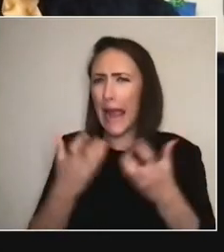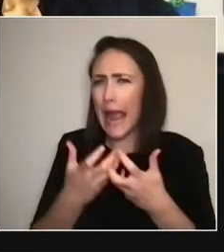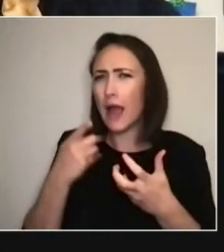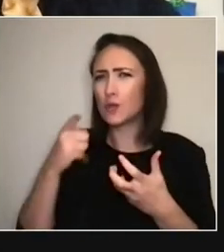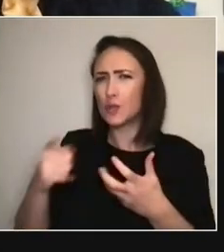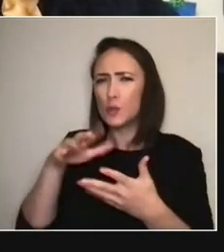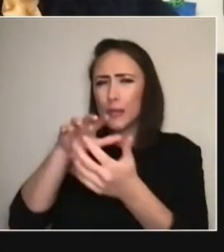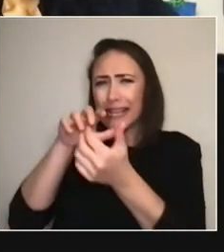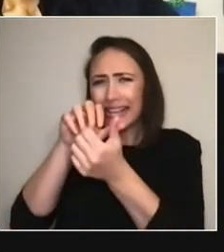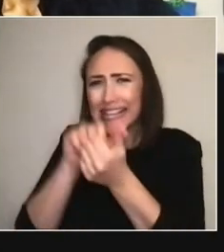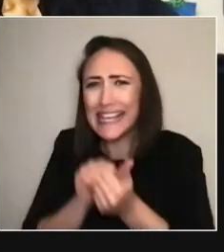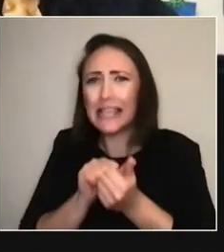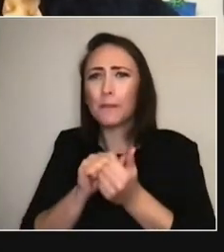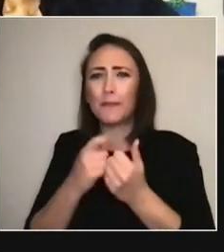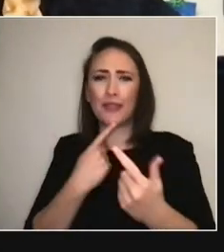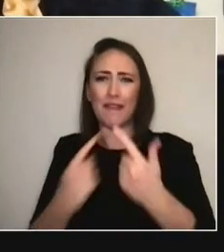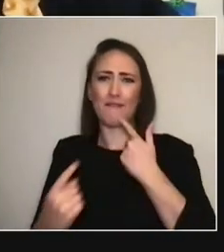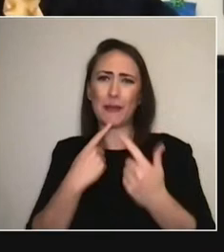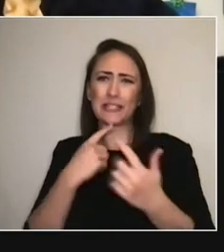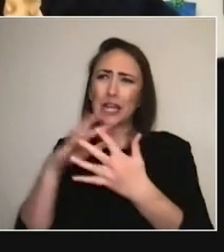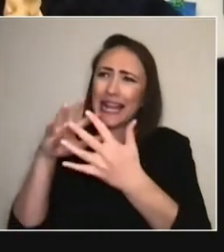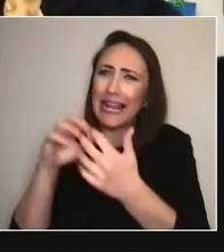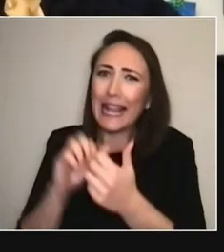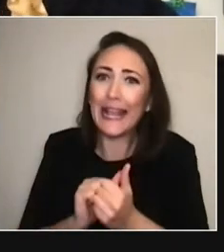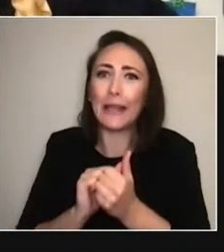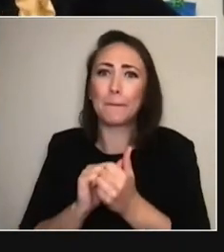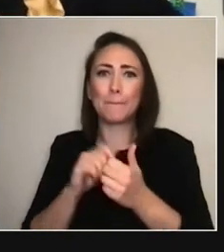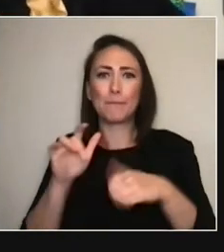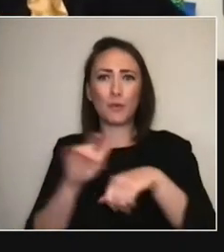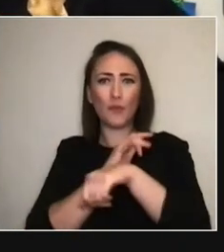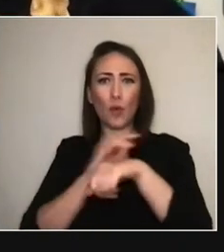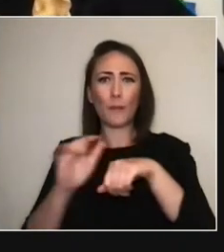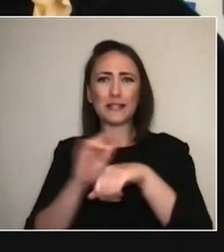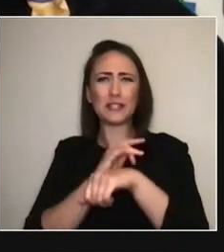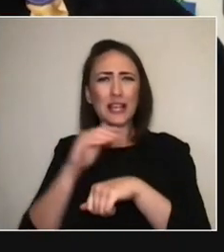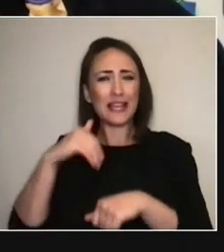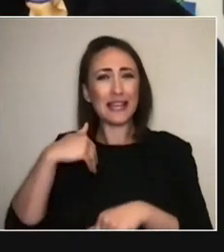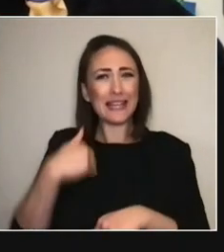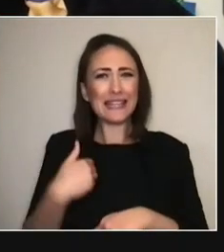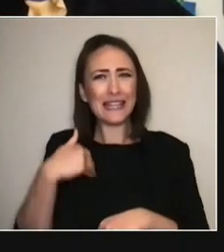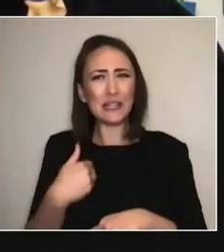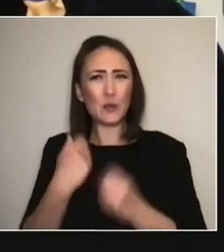keep these sort of chats and performances? I guess, the question is around the balance between